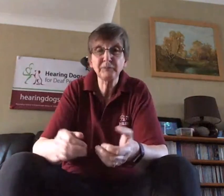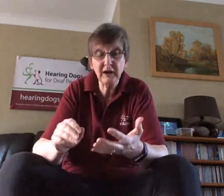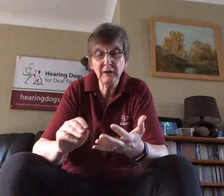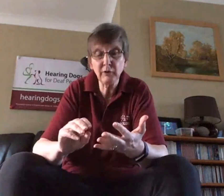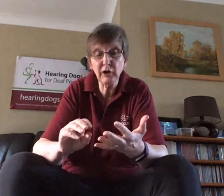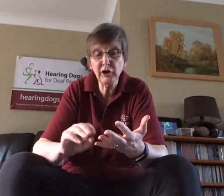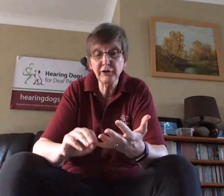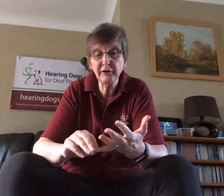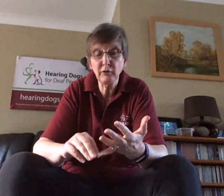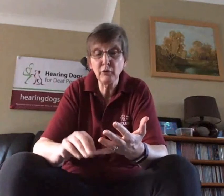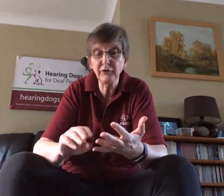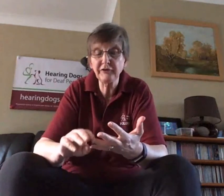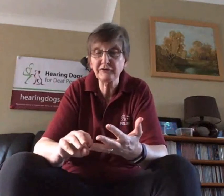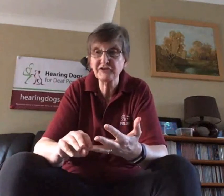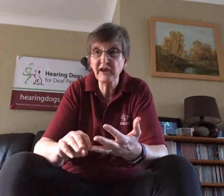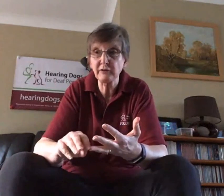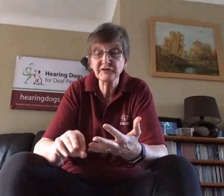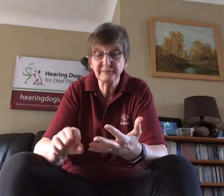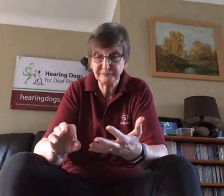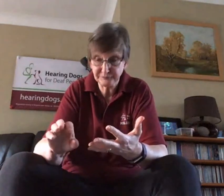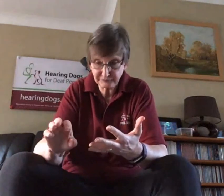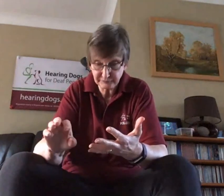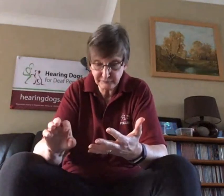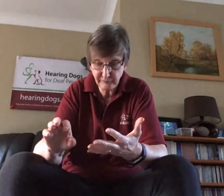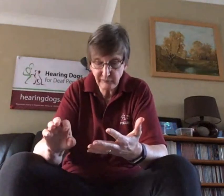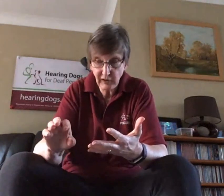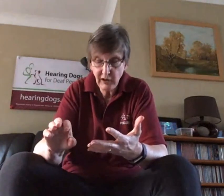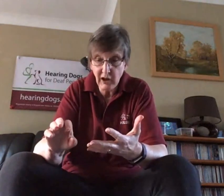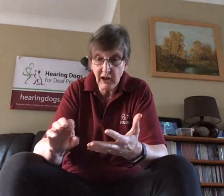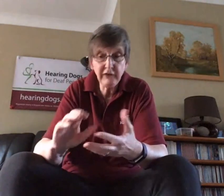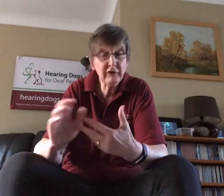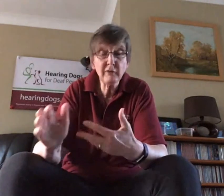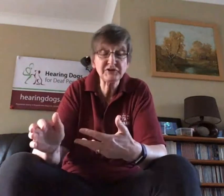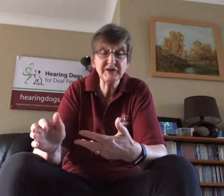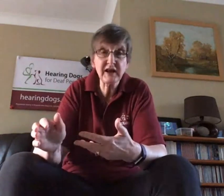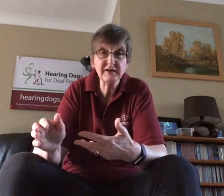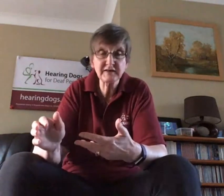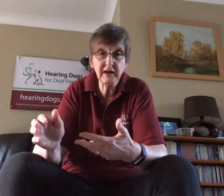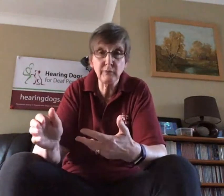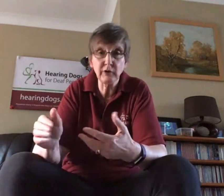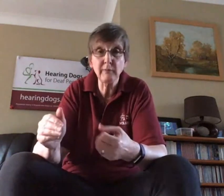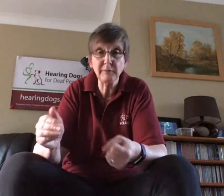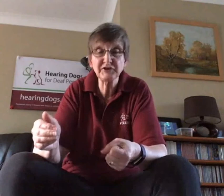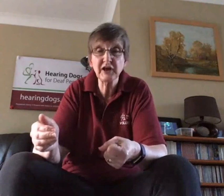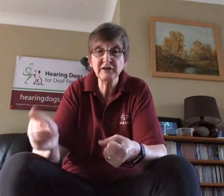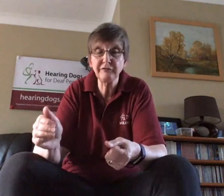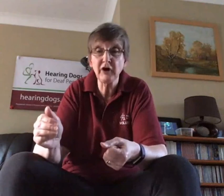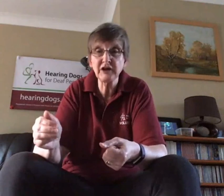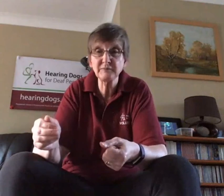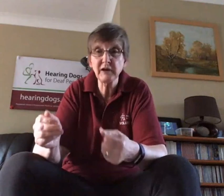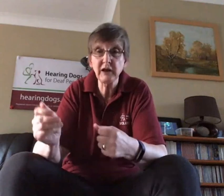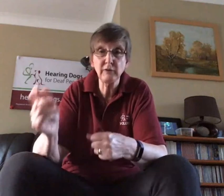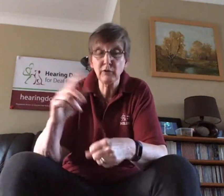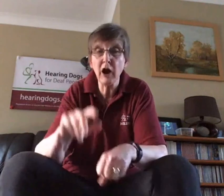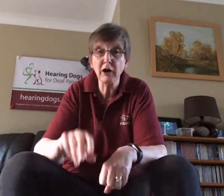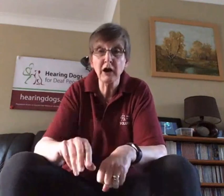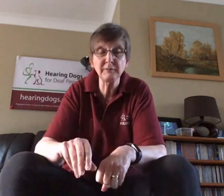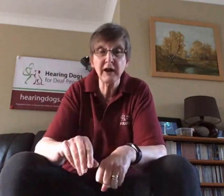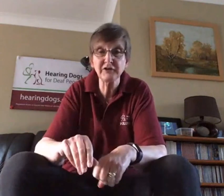he will learn all the different sounds. Even if I'm upstairs he will come upstairs, he will find me, he will come down the stairs,